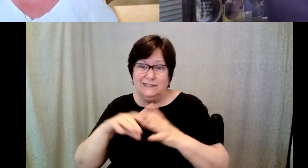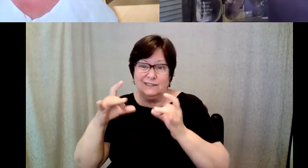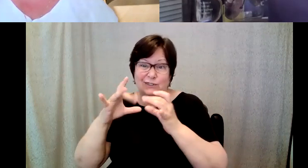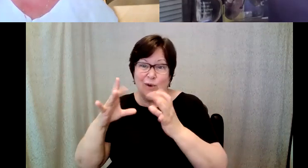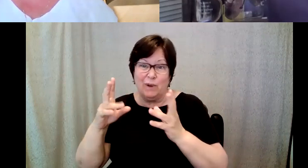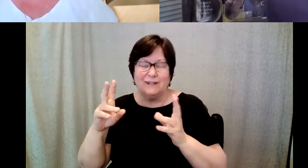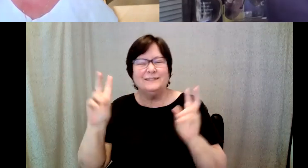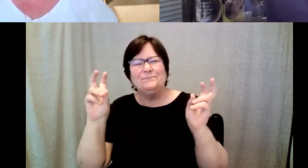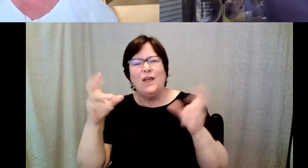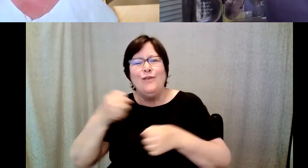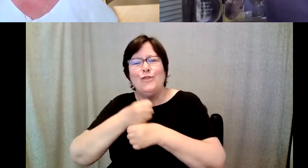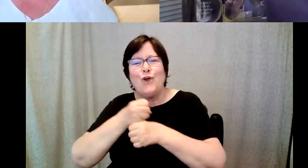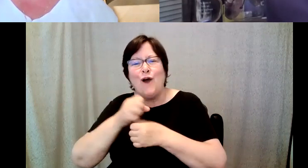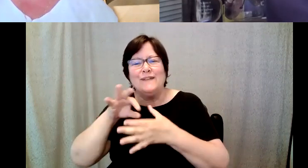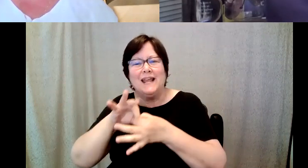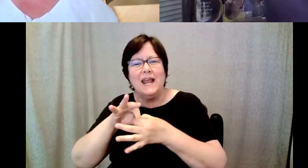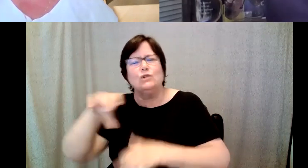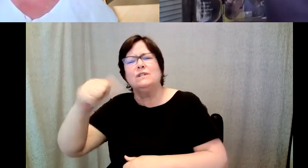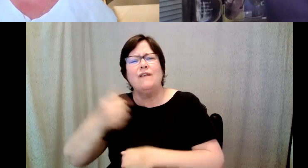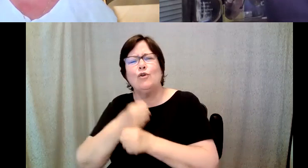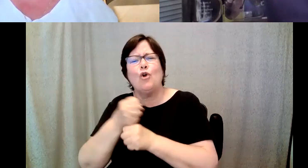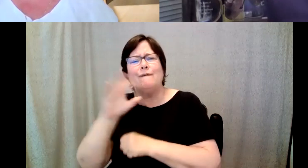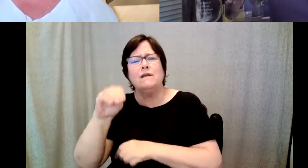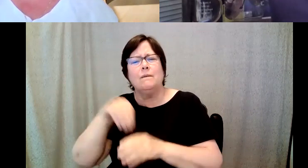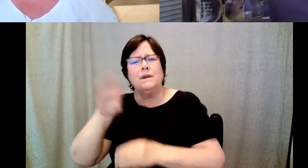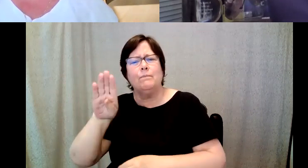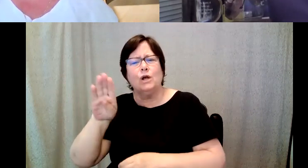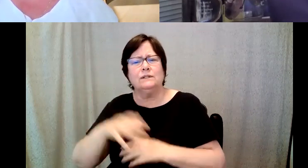was another coffee company at that time in Boston and then Dunkin Donuts.